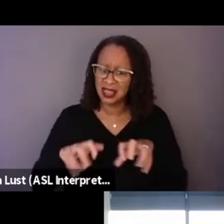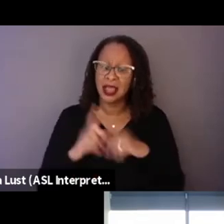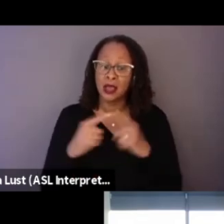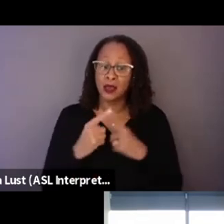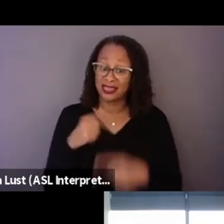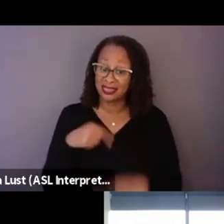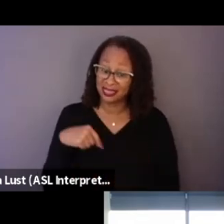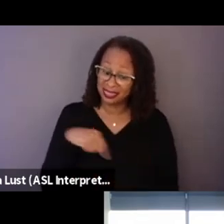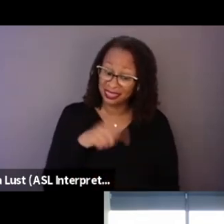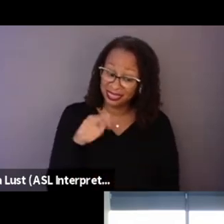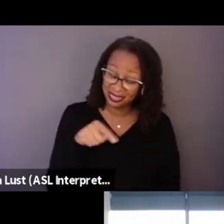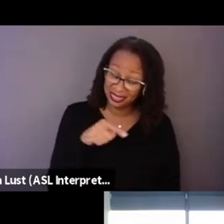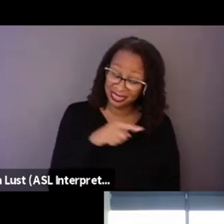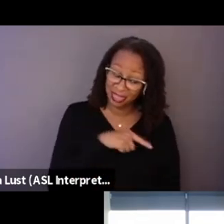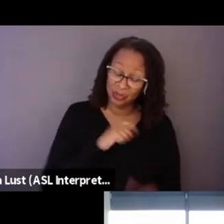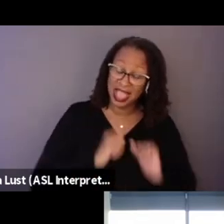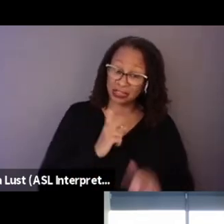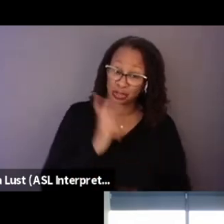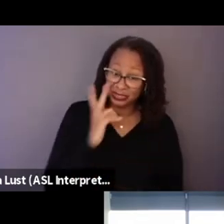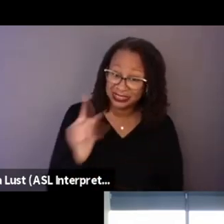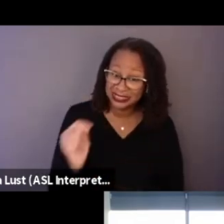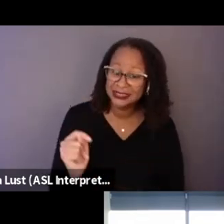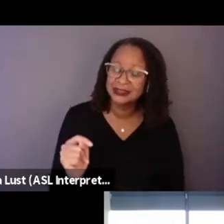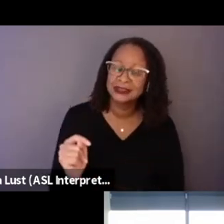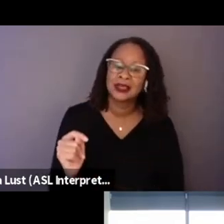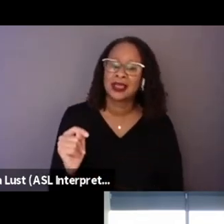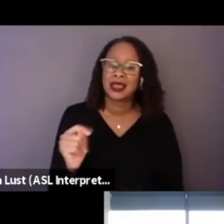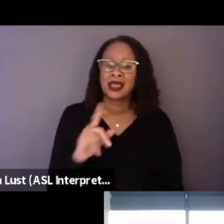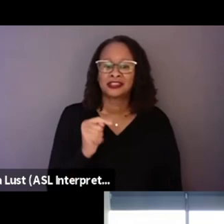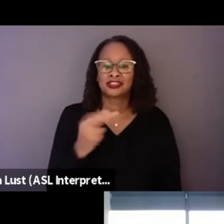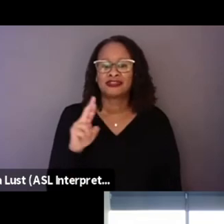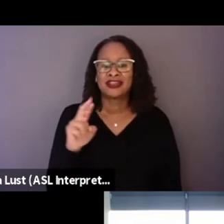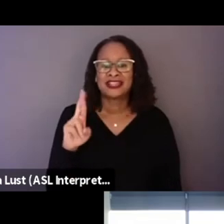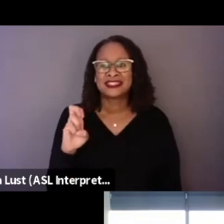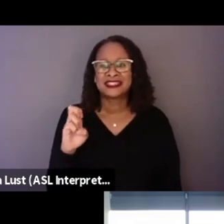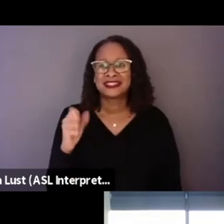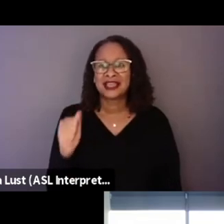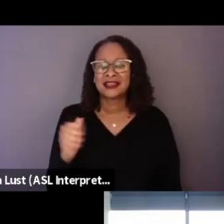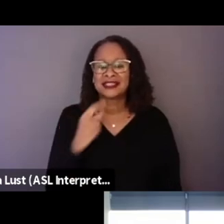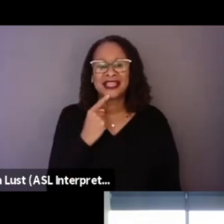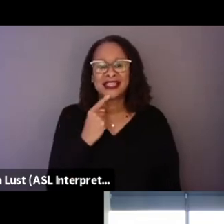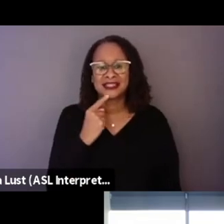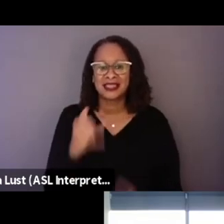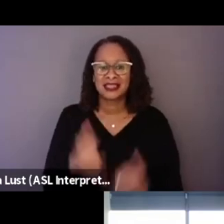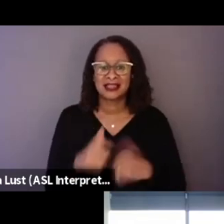I think, I mean, Teresa said last time to me, when she came to San Cervantes to see it,